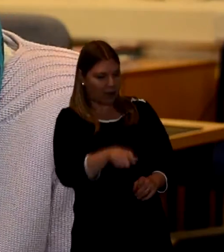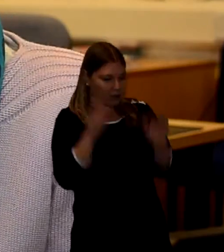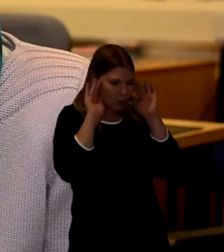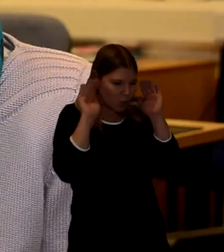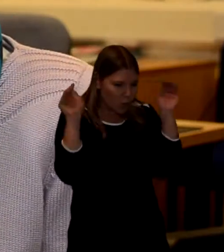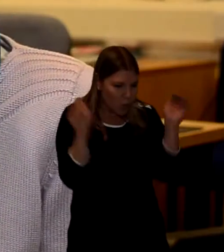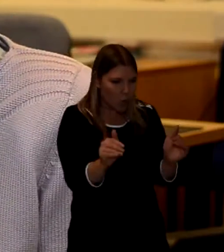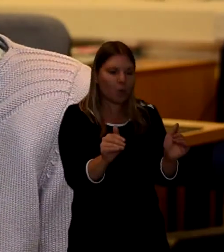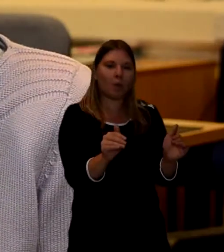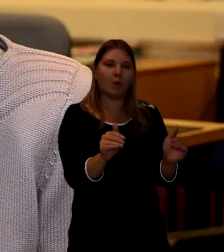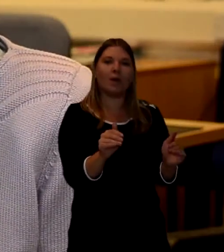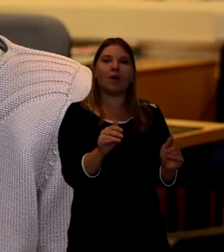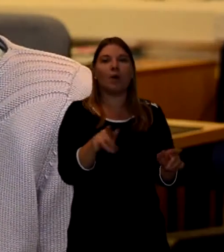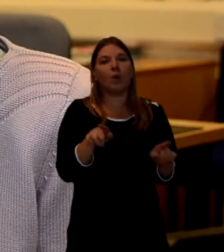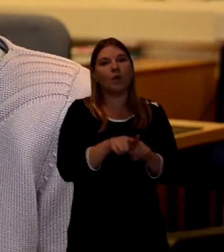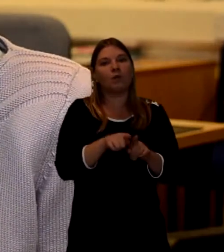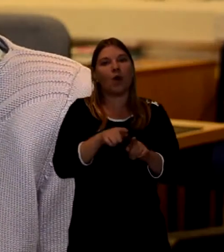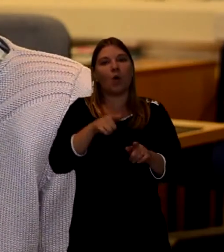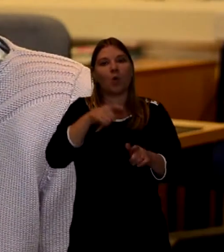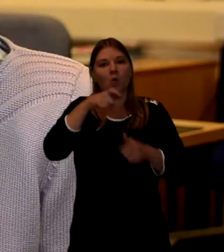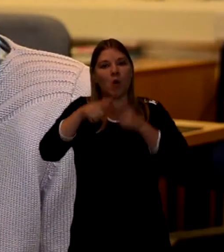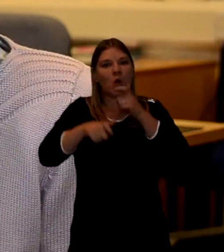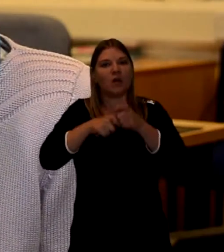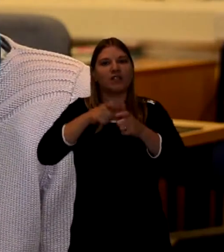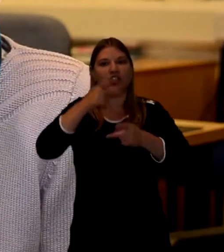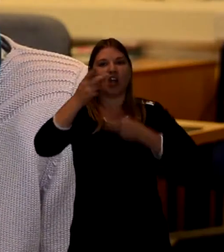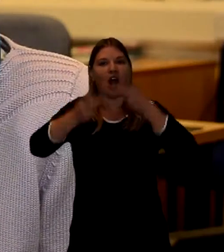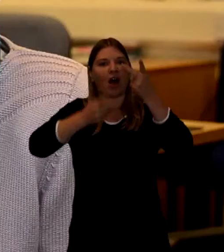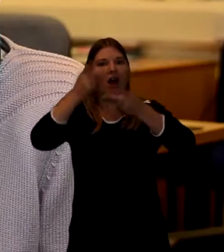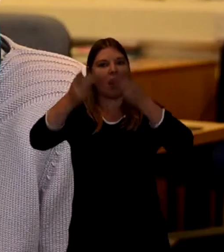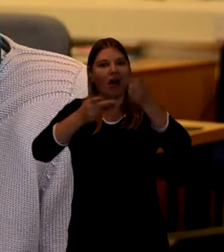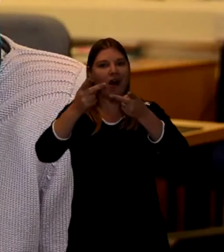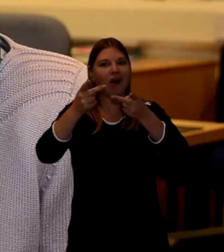They might also chant the one on Dependent Origination